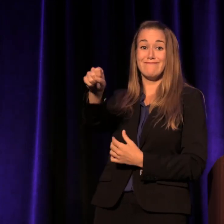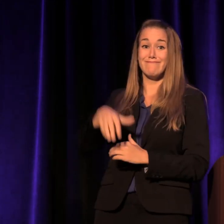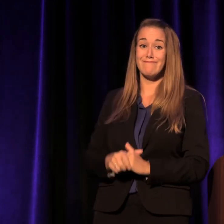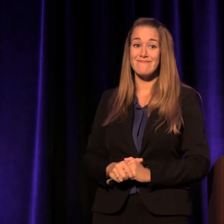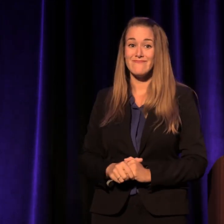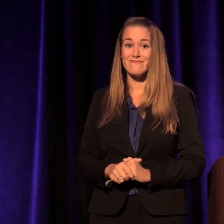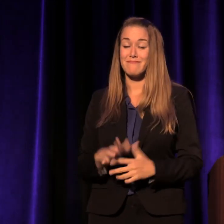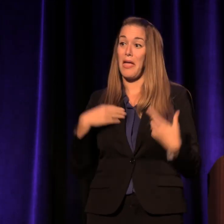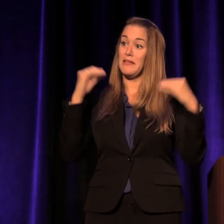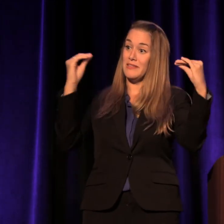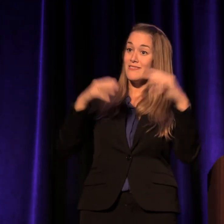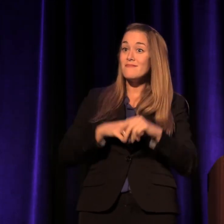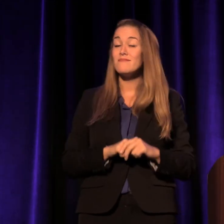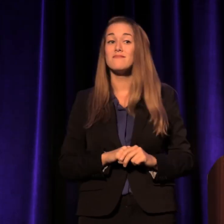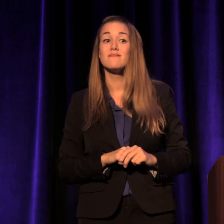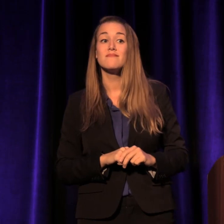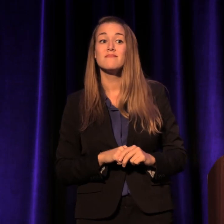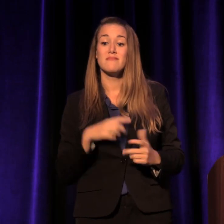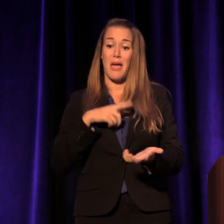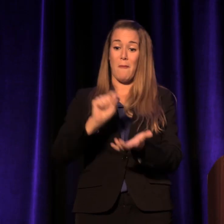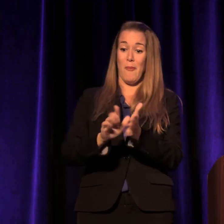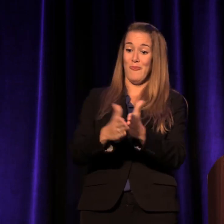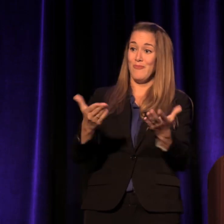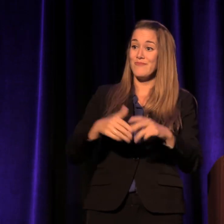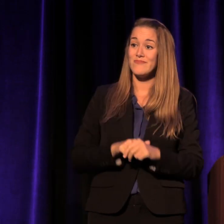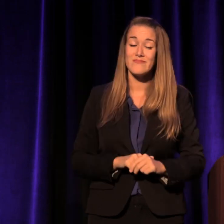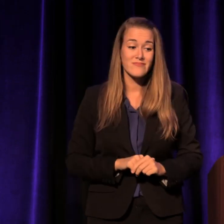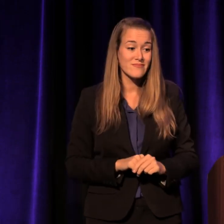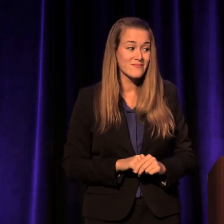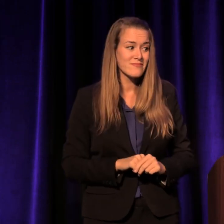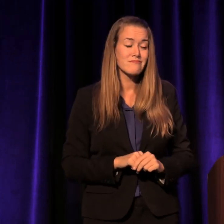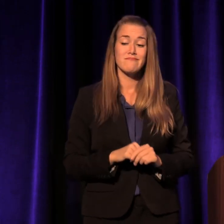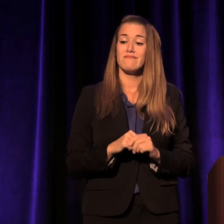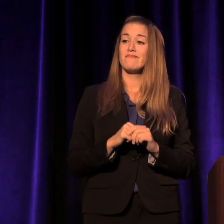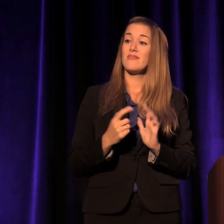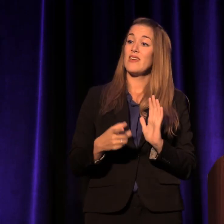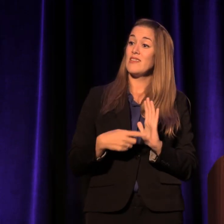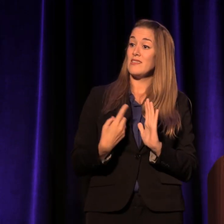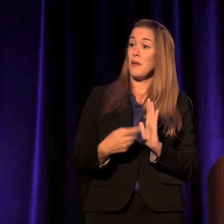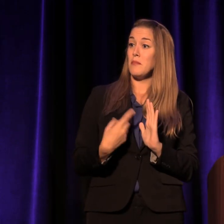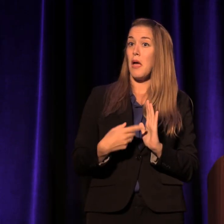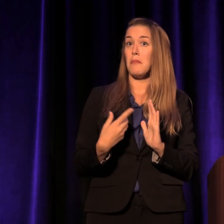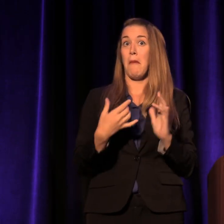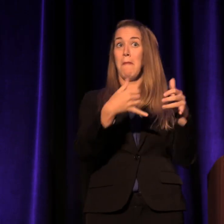I teach, I publish books. Sometimes I get an award, or something,